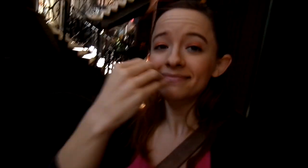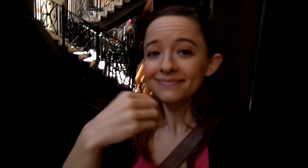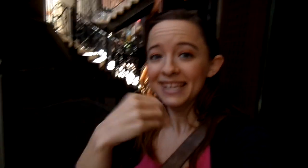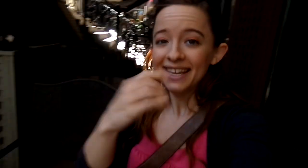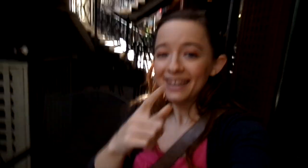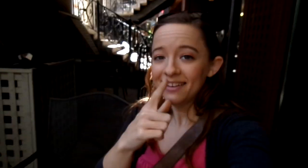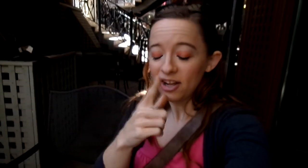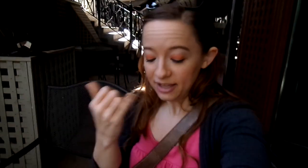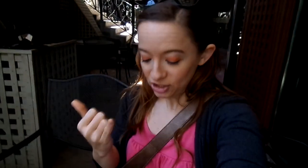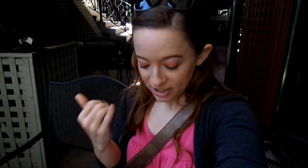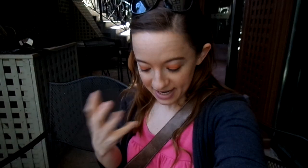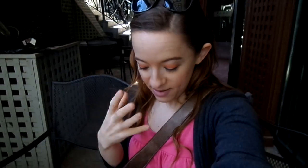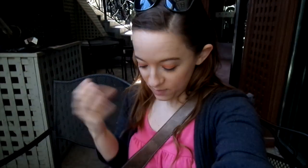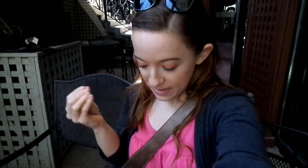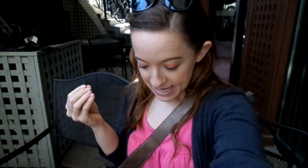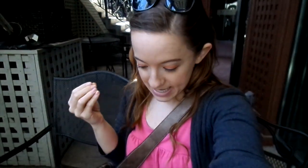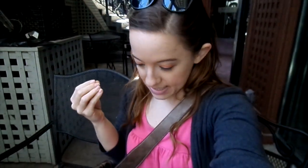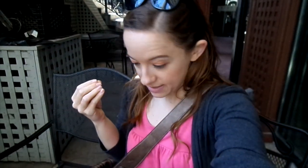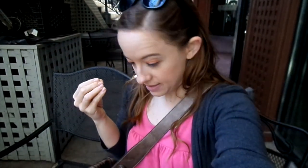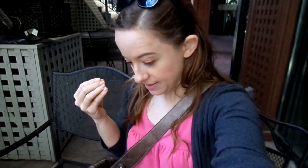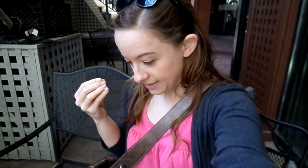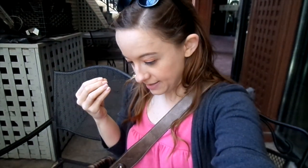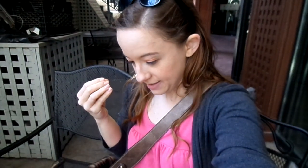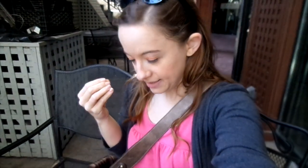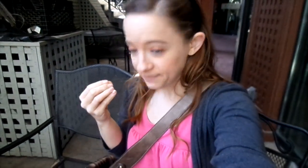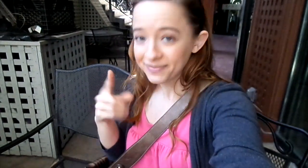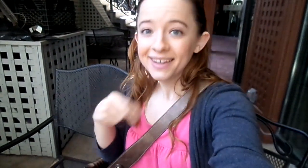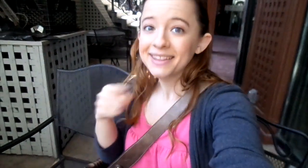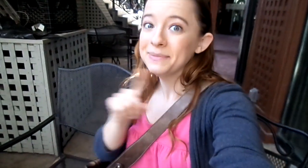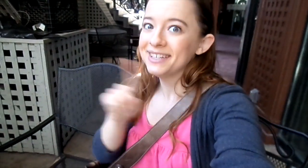Eating our lunch now and